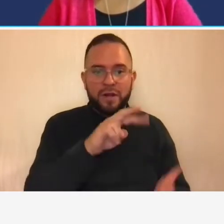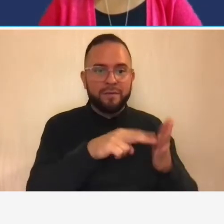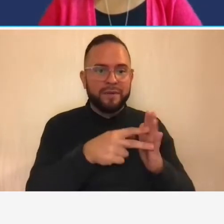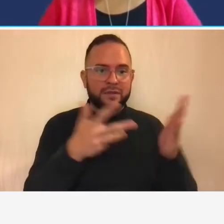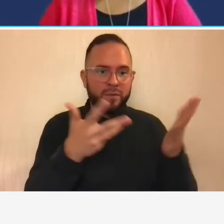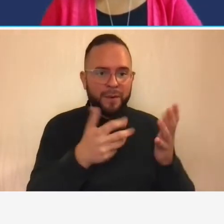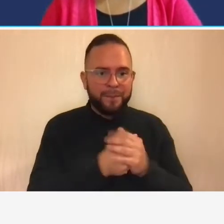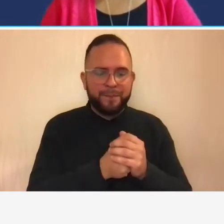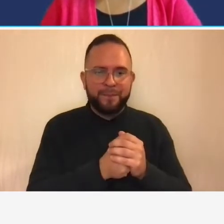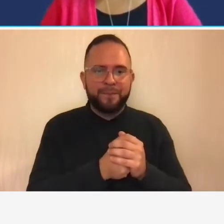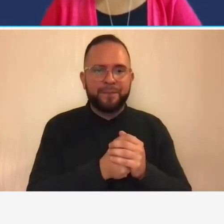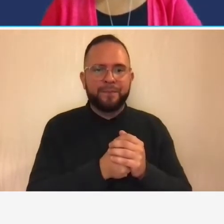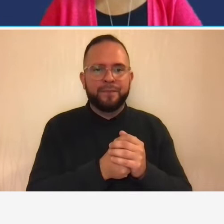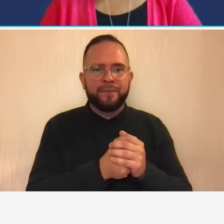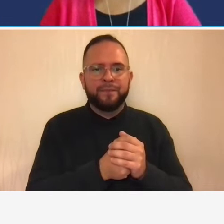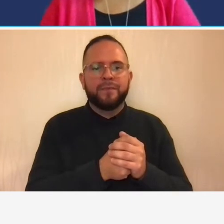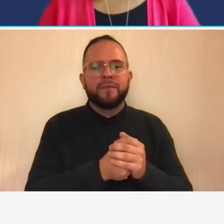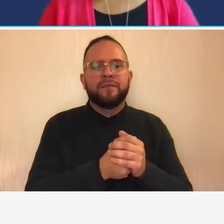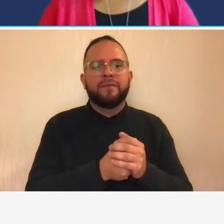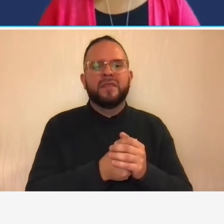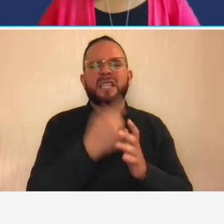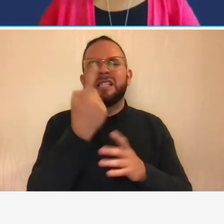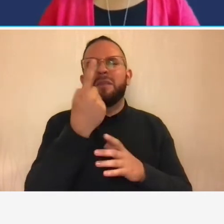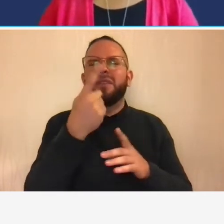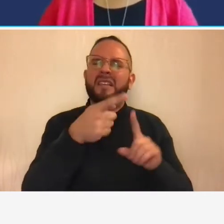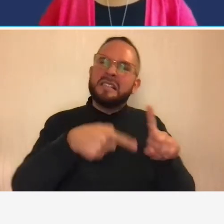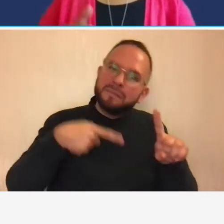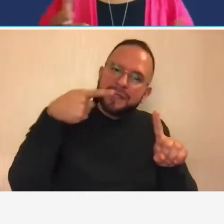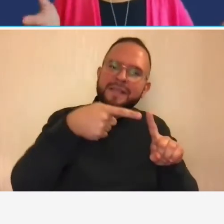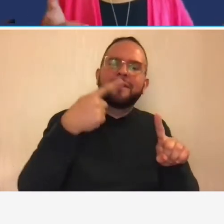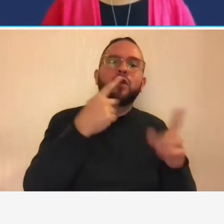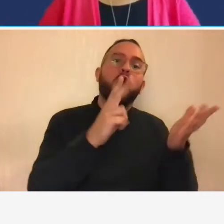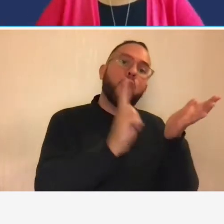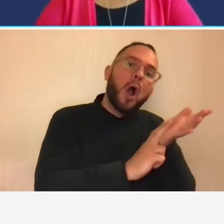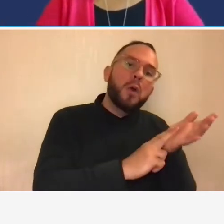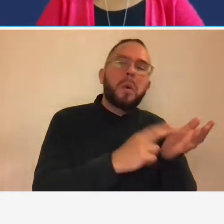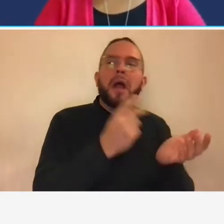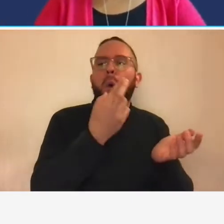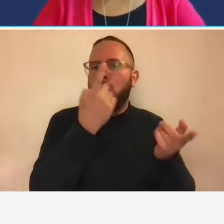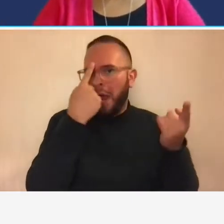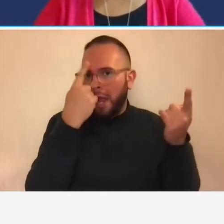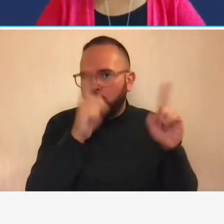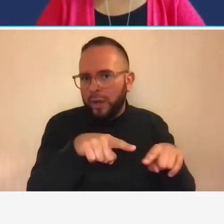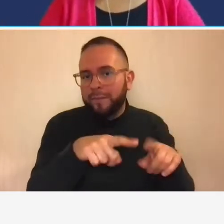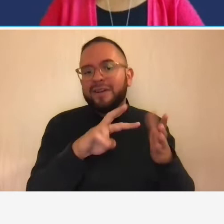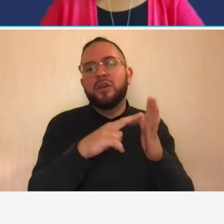a contract or agreement these costs can include things as you see there such as labor materials